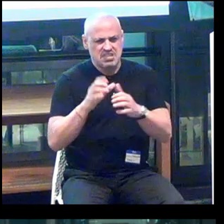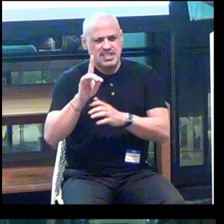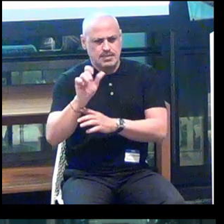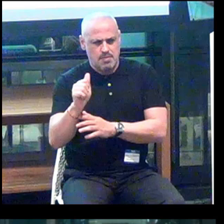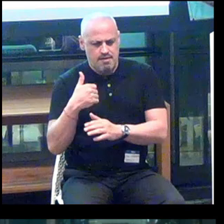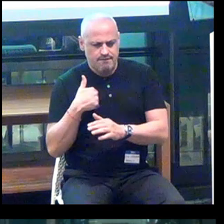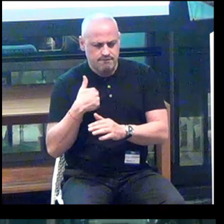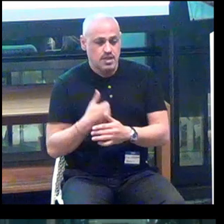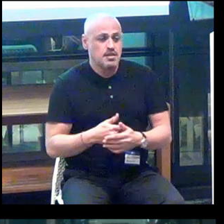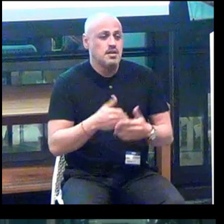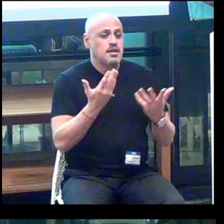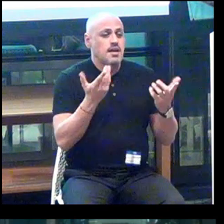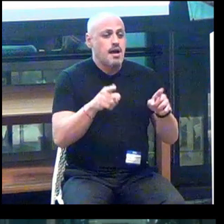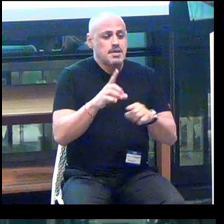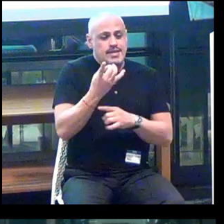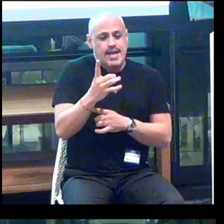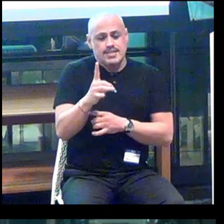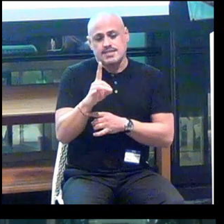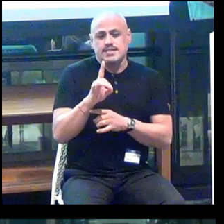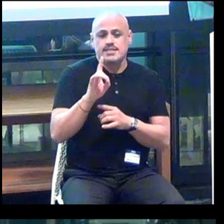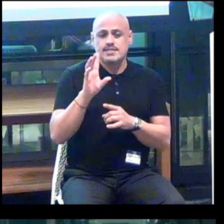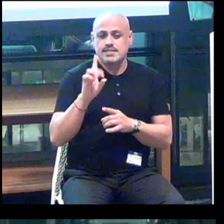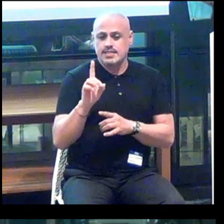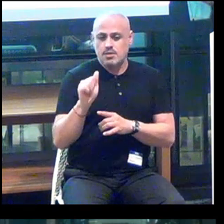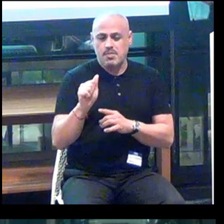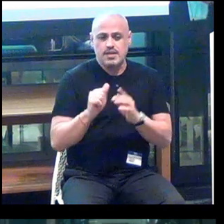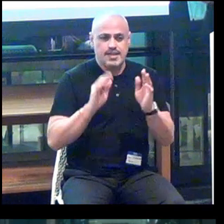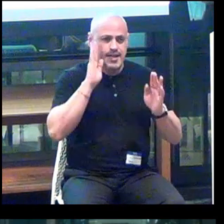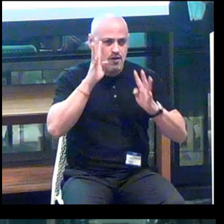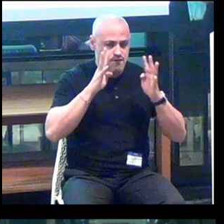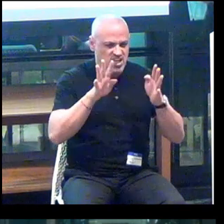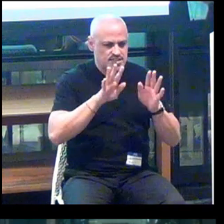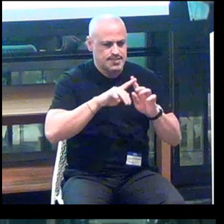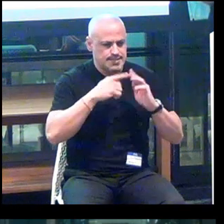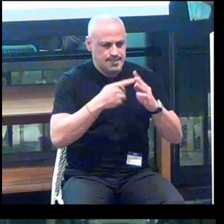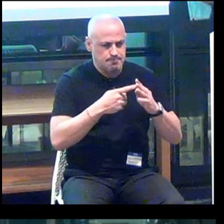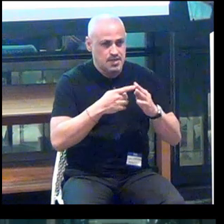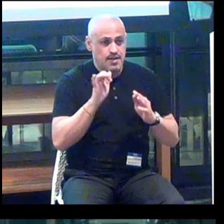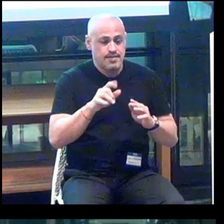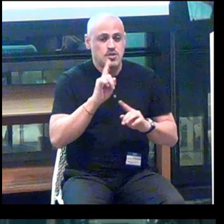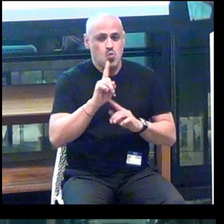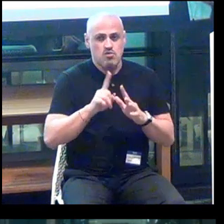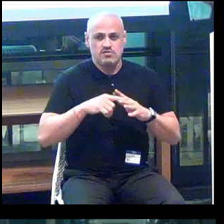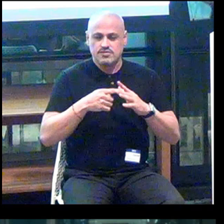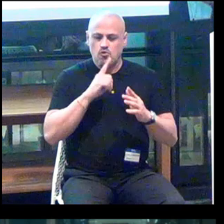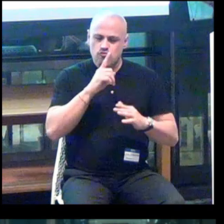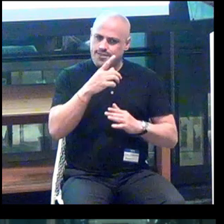And then 18 different disability innovation themes. And this is where it starts to get really interesting.